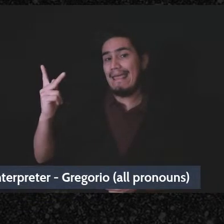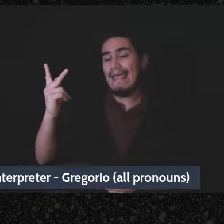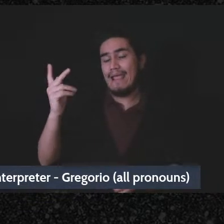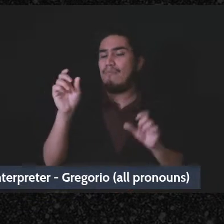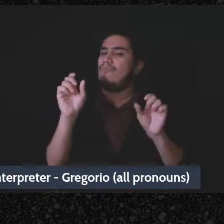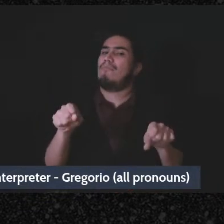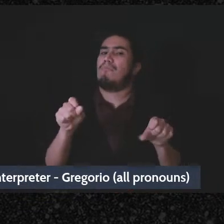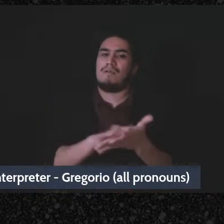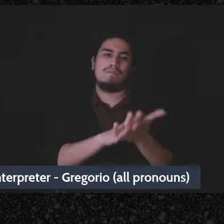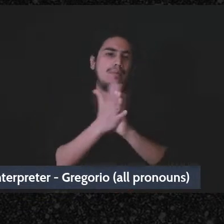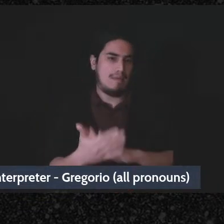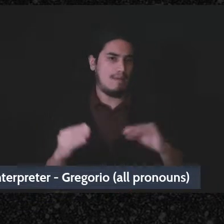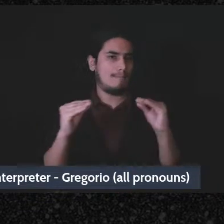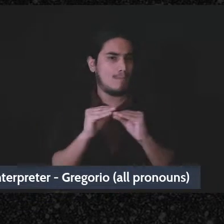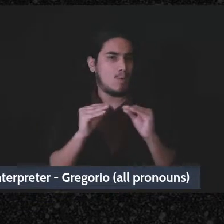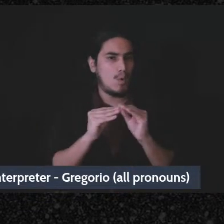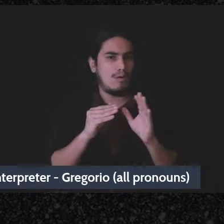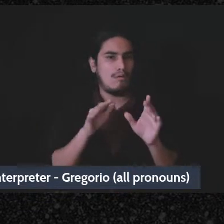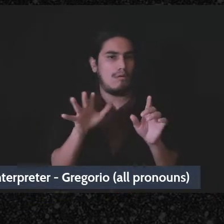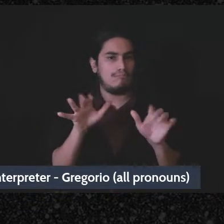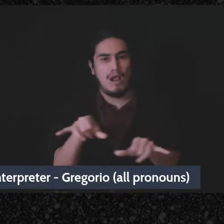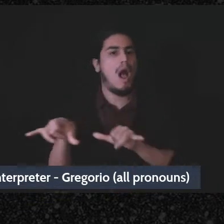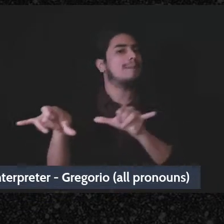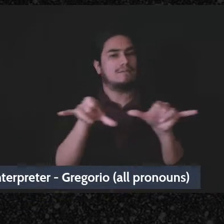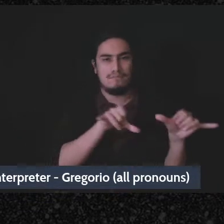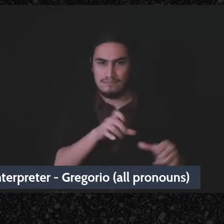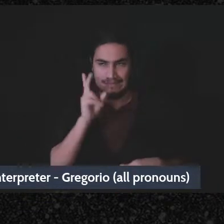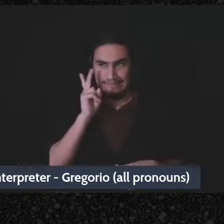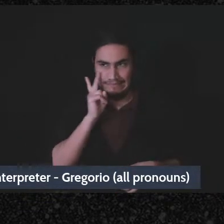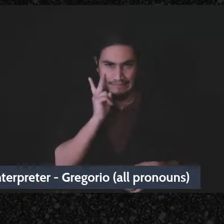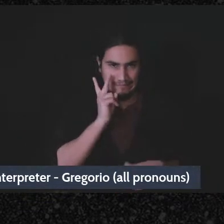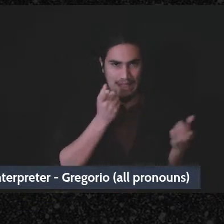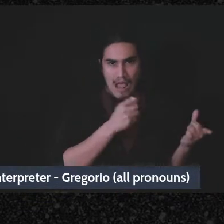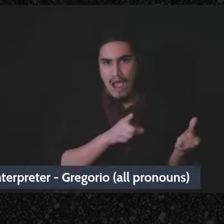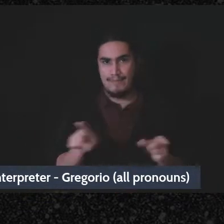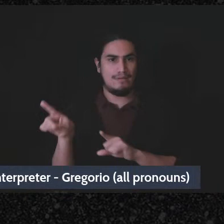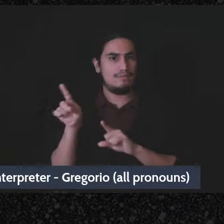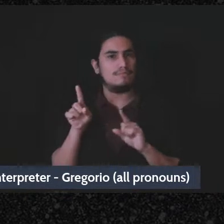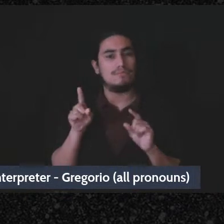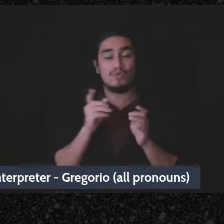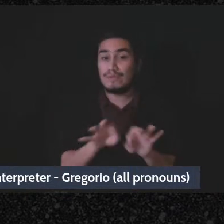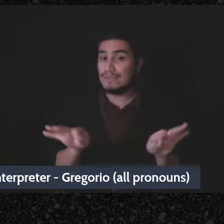more of a common thing, and it's important to pay attention to